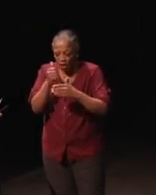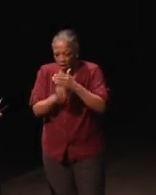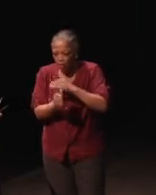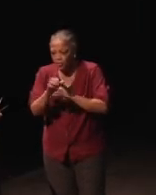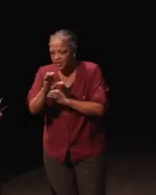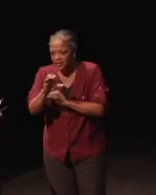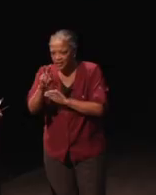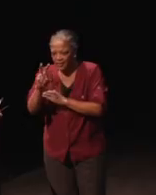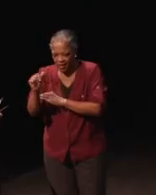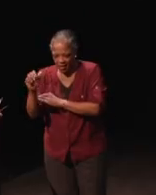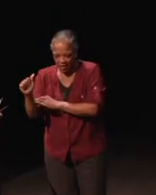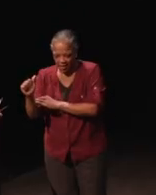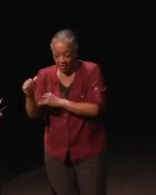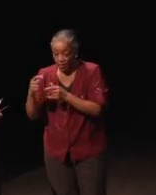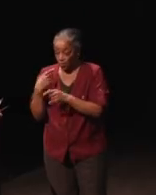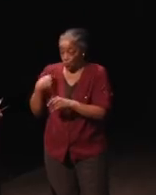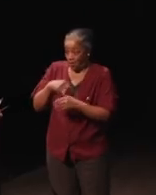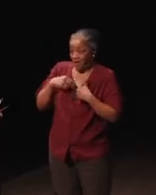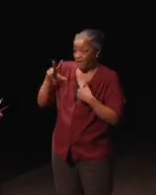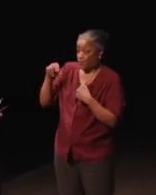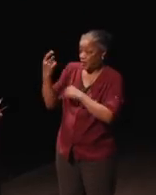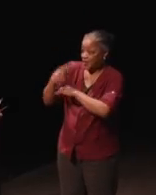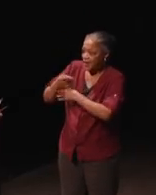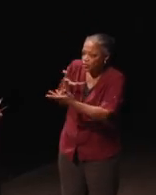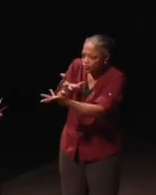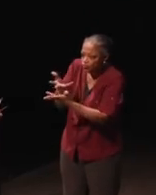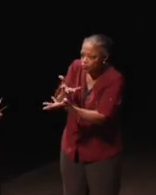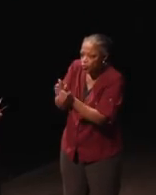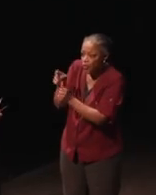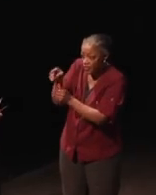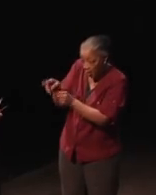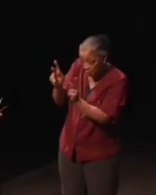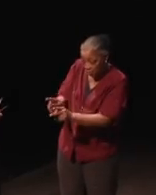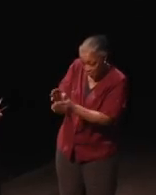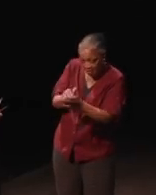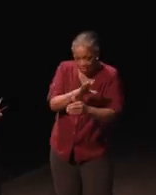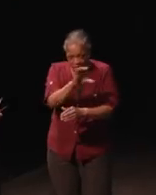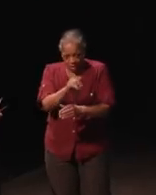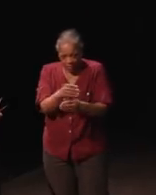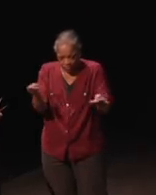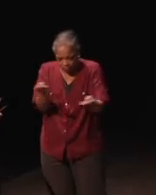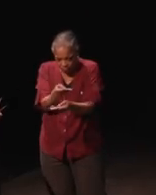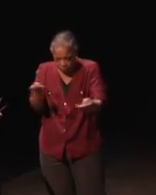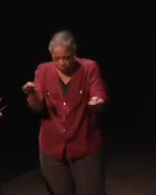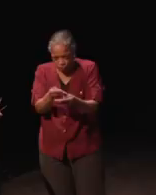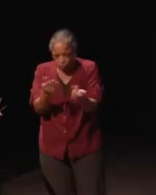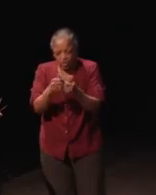We then have 30 days to work with them and the company to achieve a resolution.